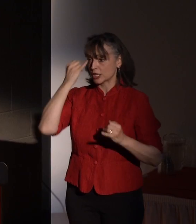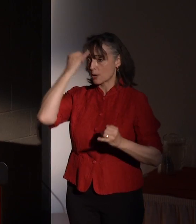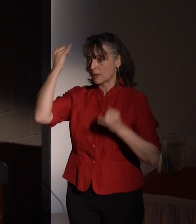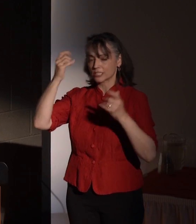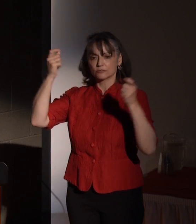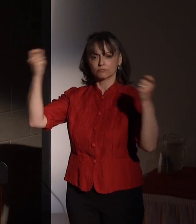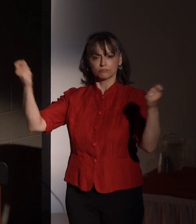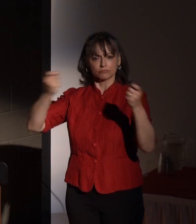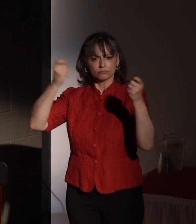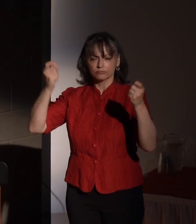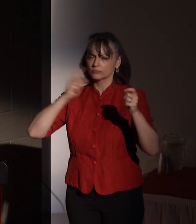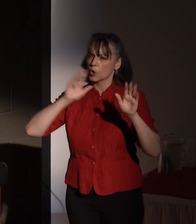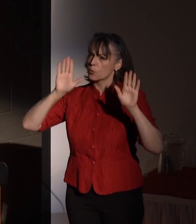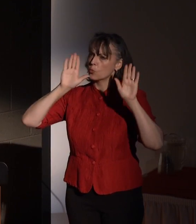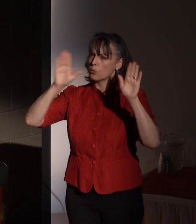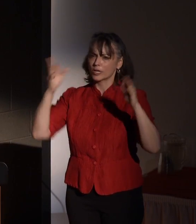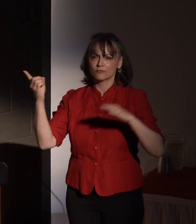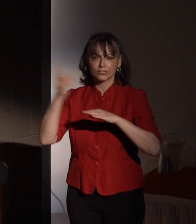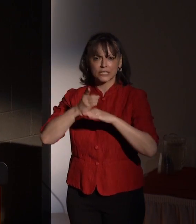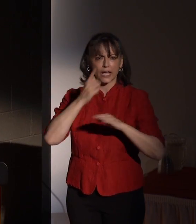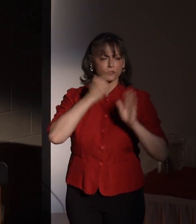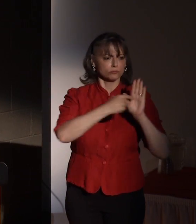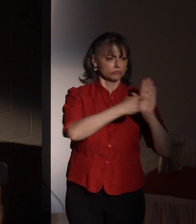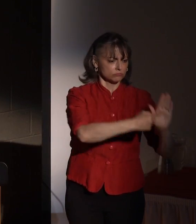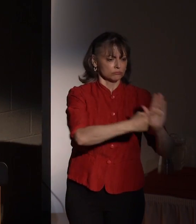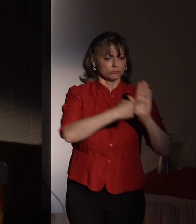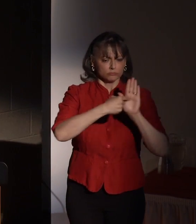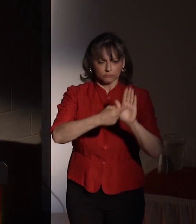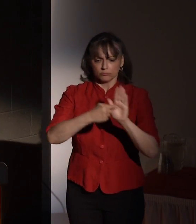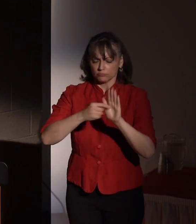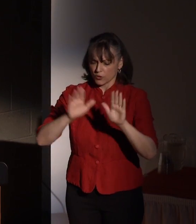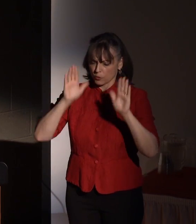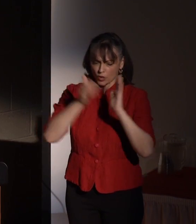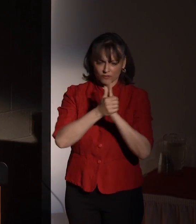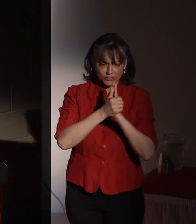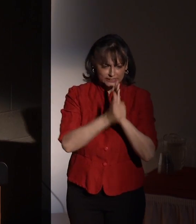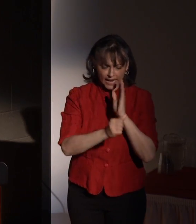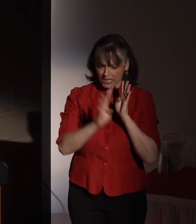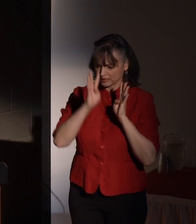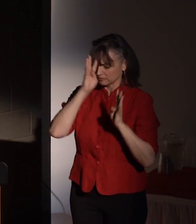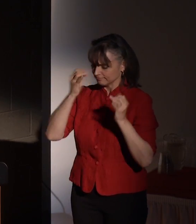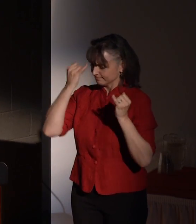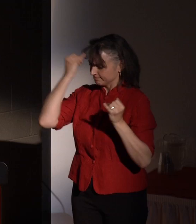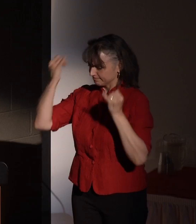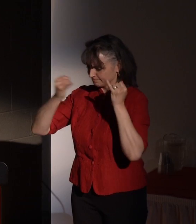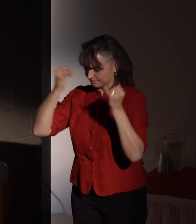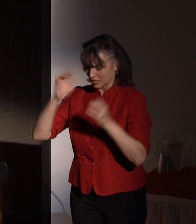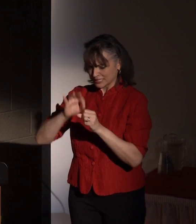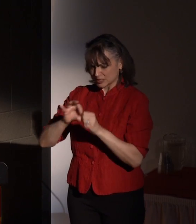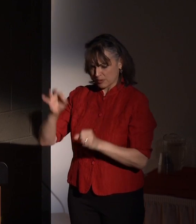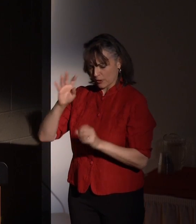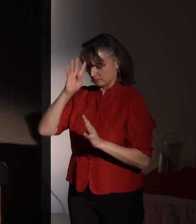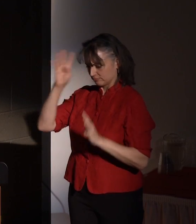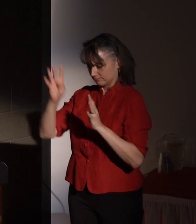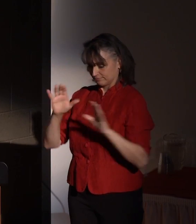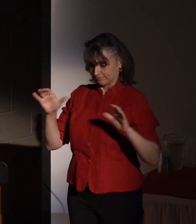amazing day that showcases the talent, creativity and spirit of innovation in the RIT family.